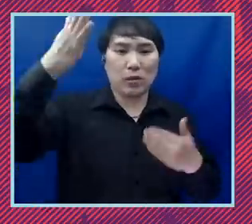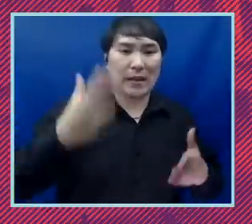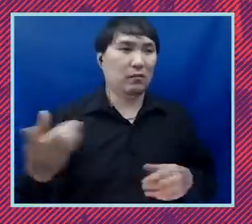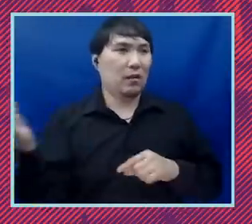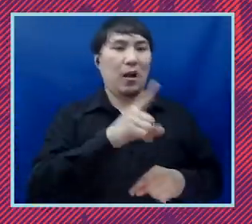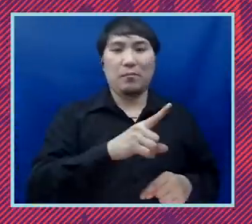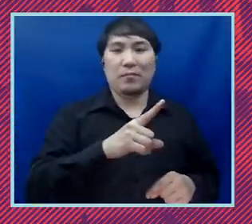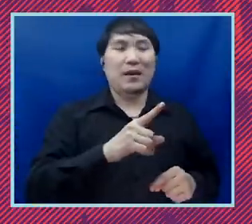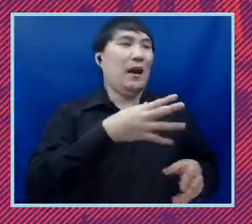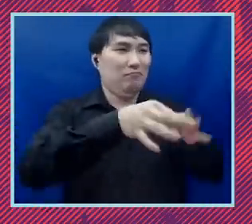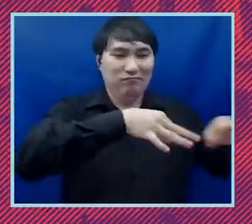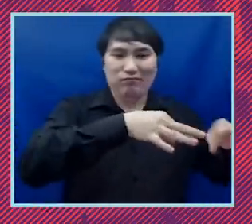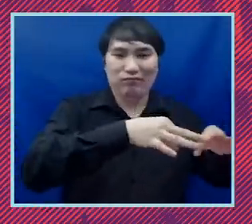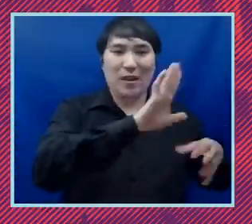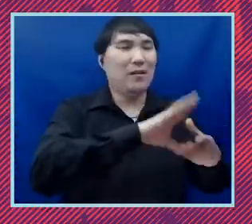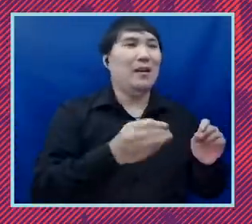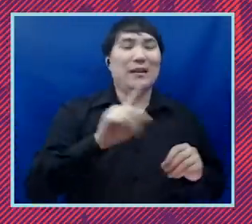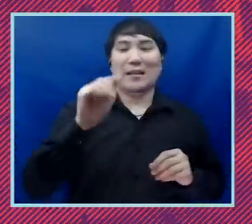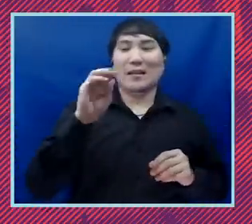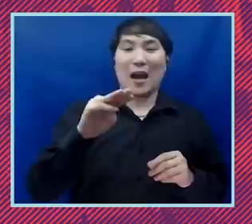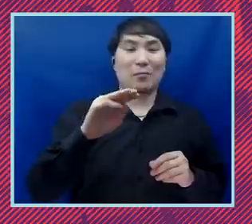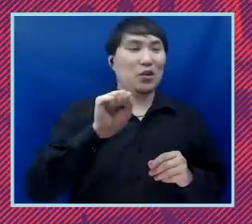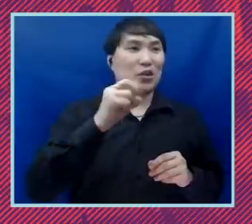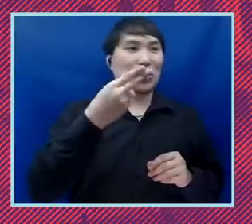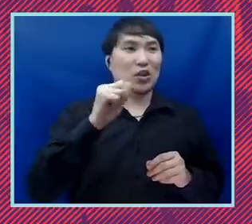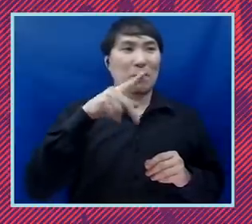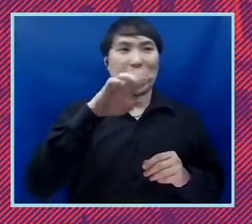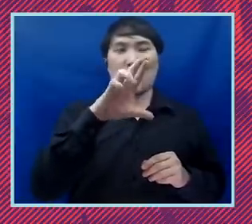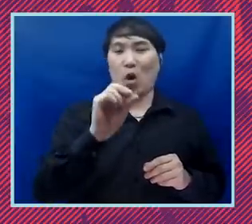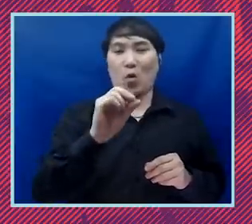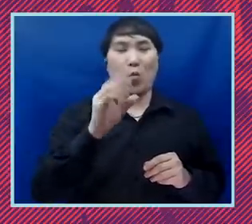one one of my favorite scholars tom shapiro has agreed to appear he wrote a book that i